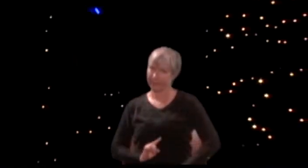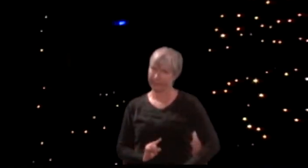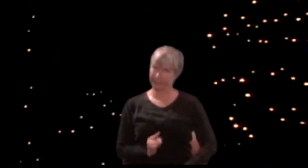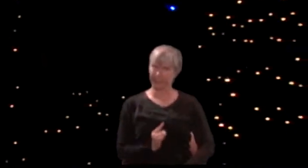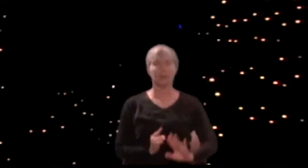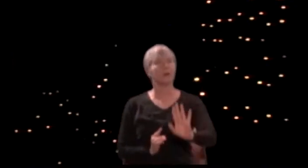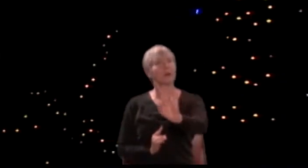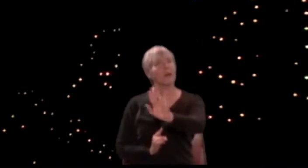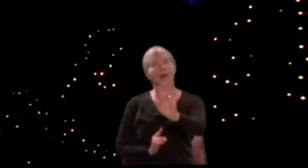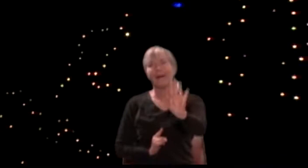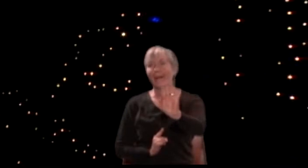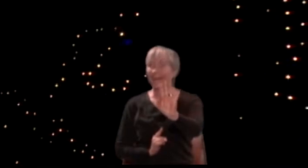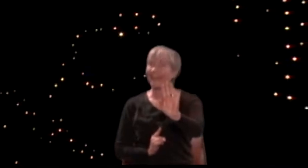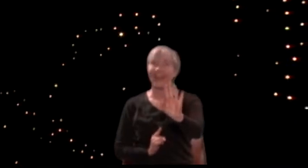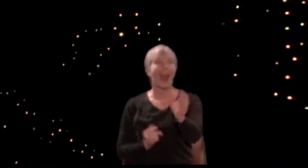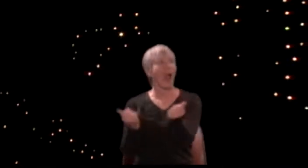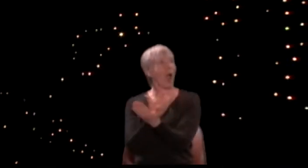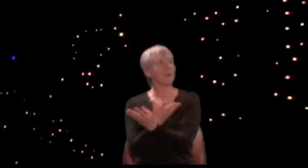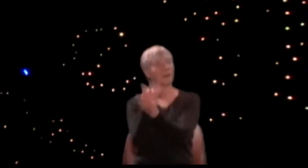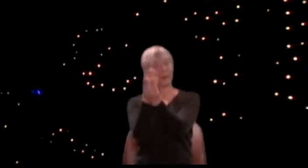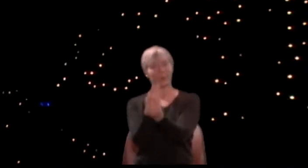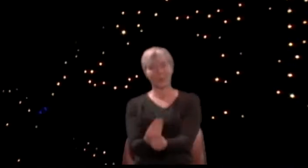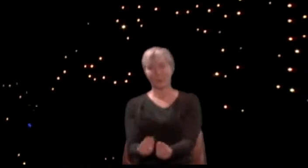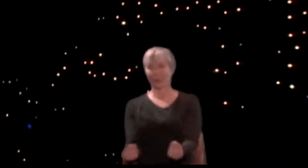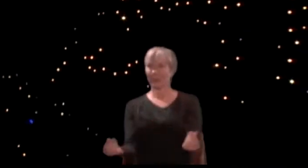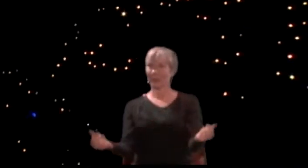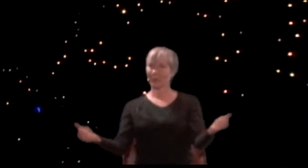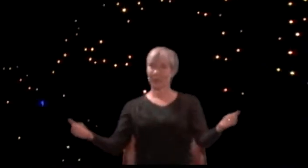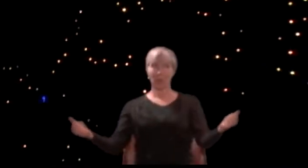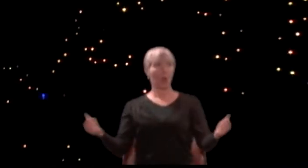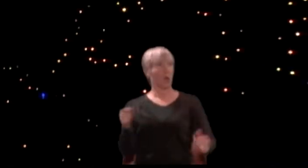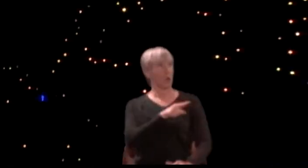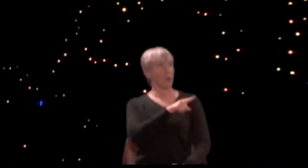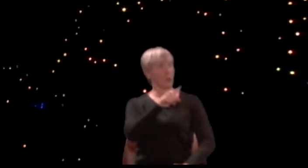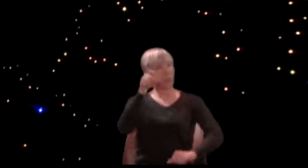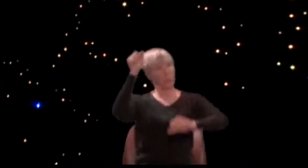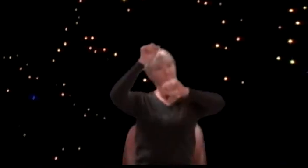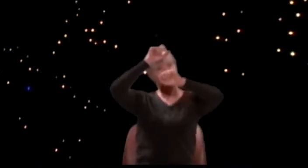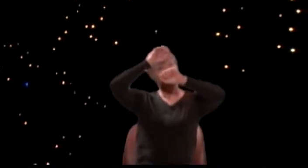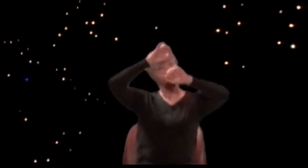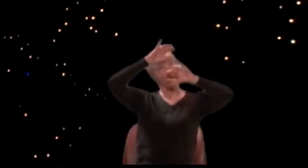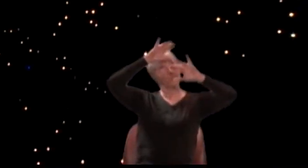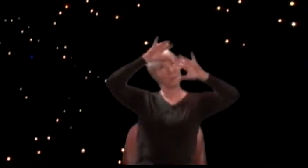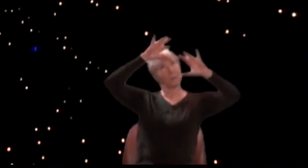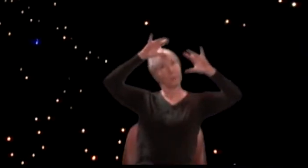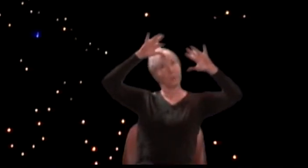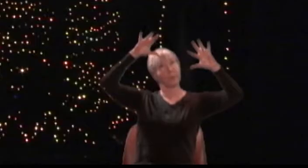that you have but slumber' d here while these visions did appear.